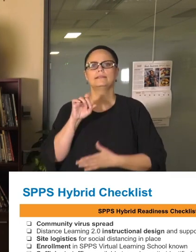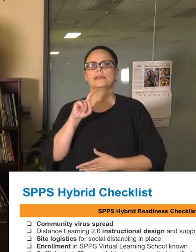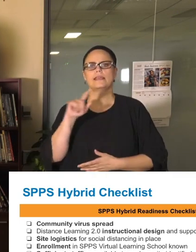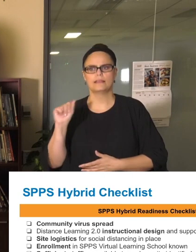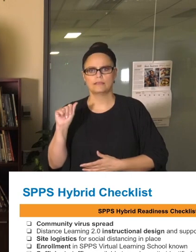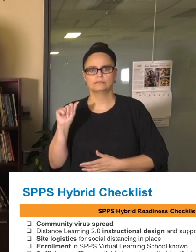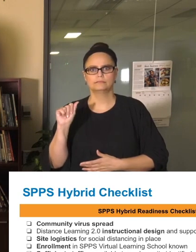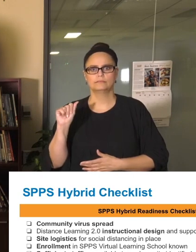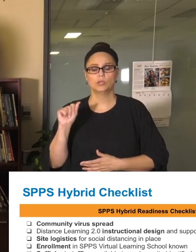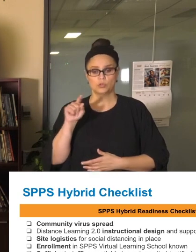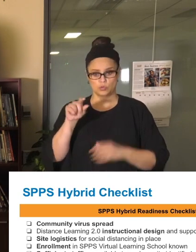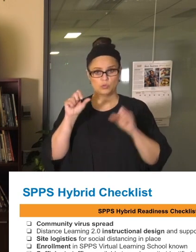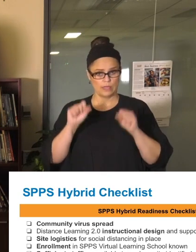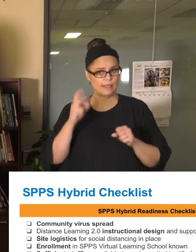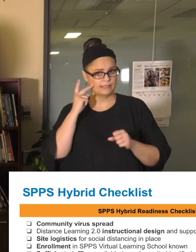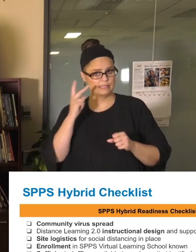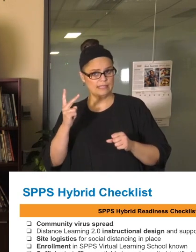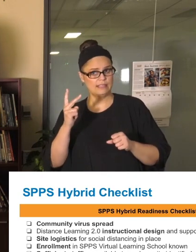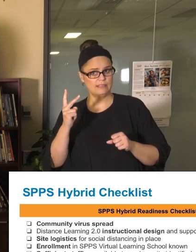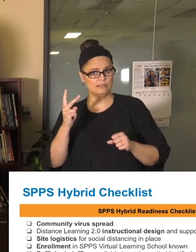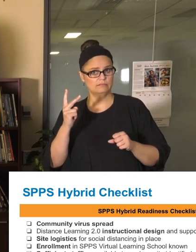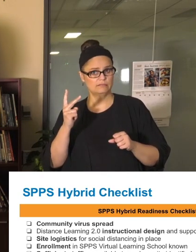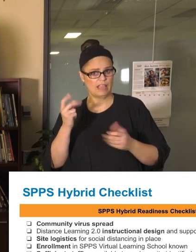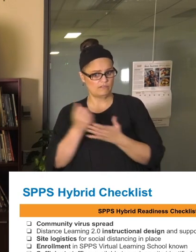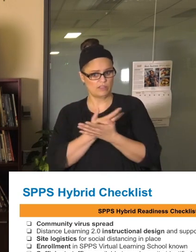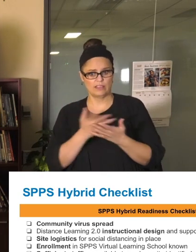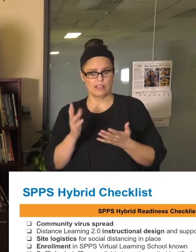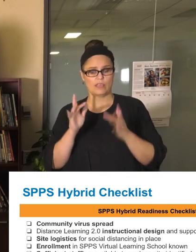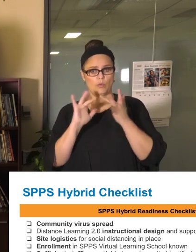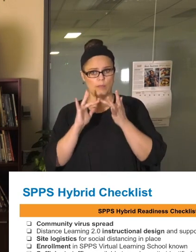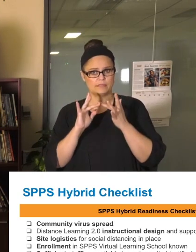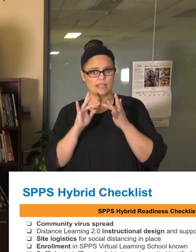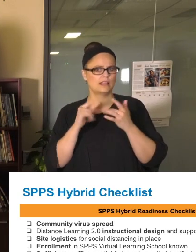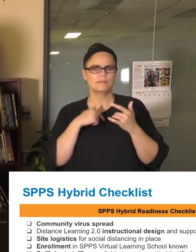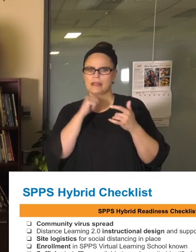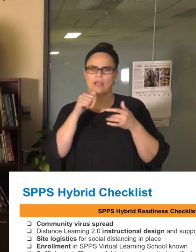able to find the data on our website. I won't go through every point, but some of the most important things for you